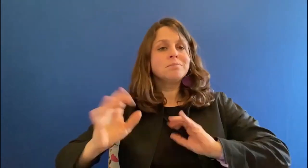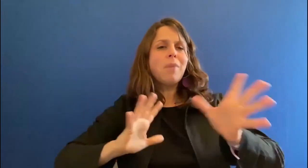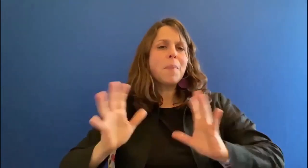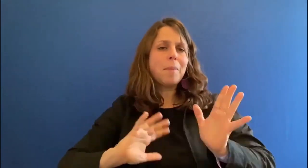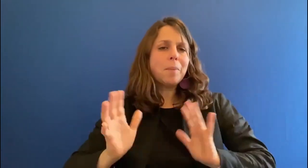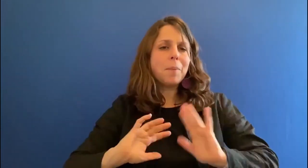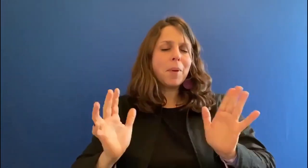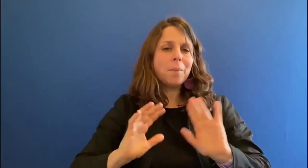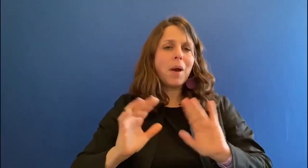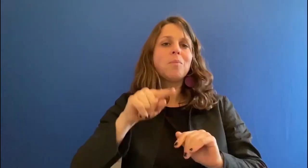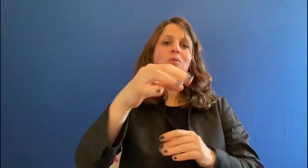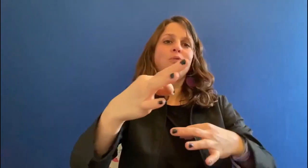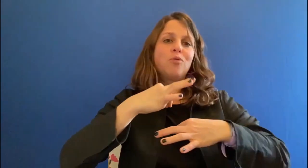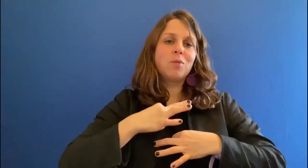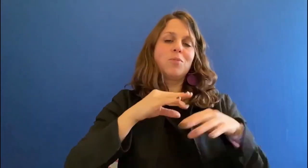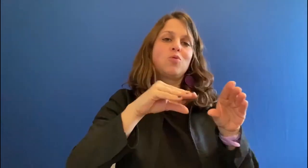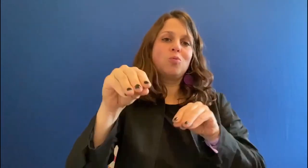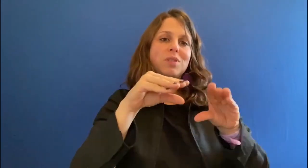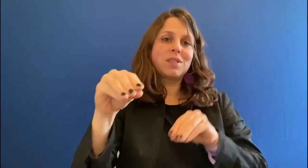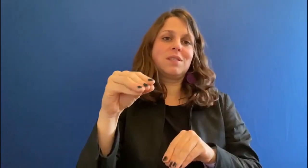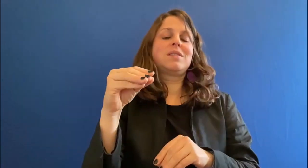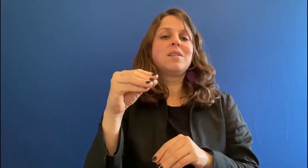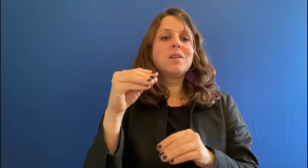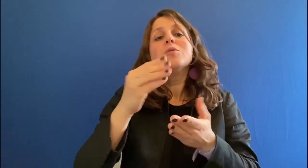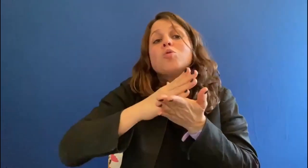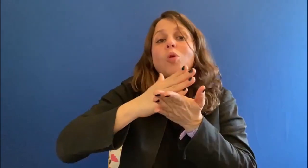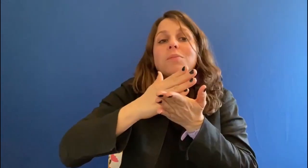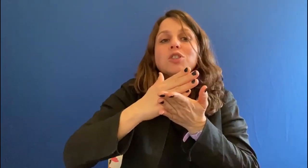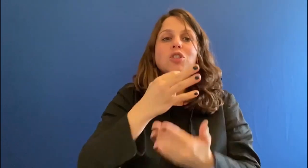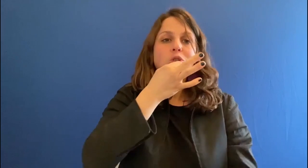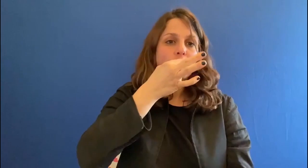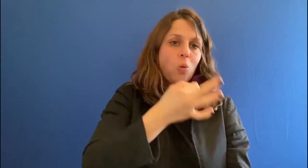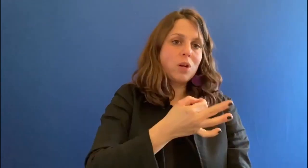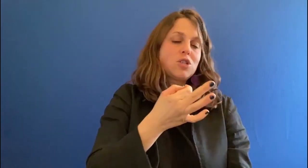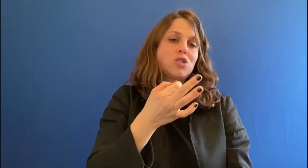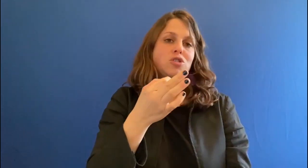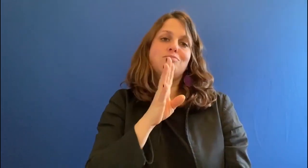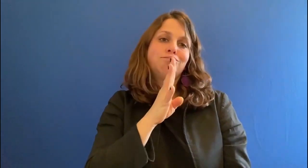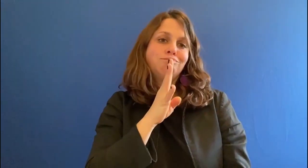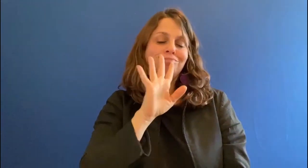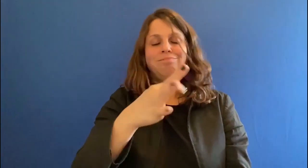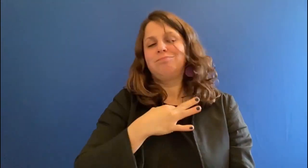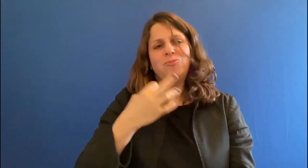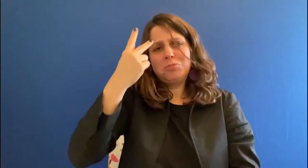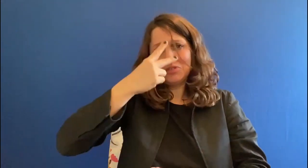I express myself freely and they translate for us. The interpreter talks in german for me that´s normal for me.